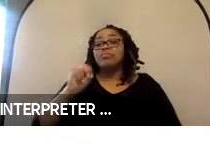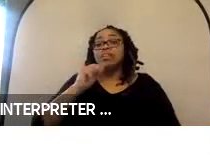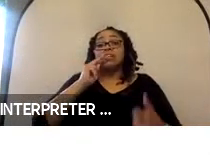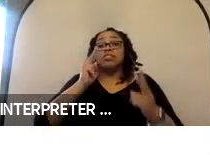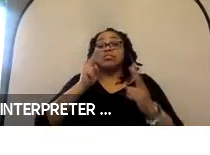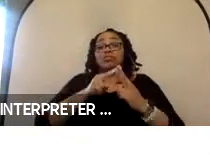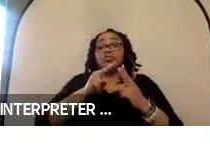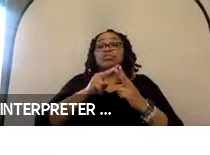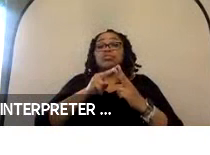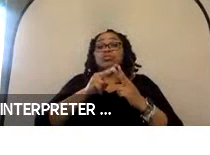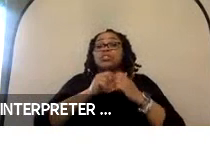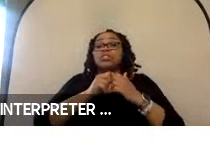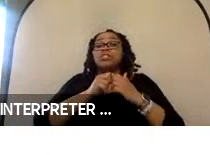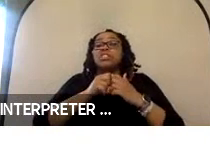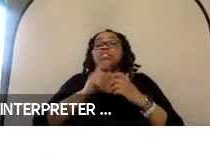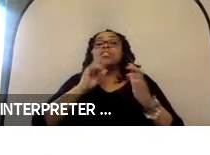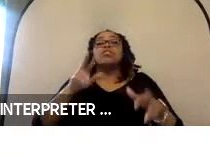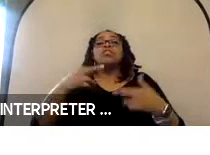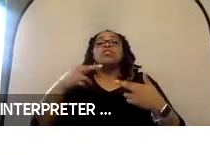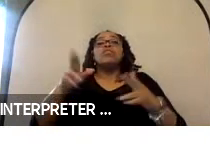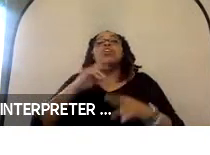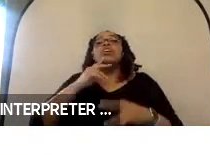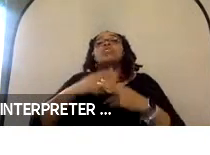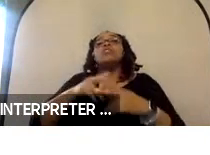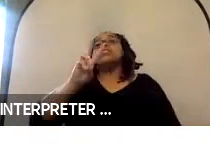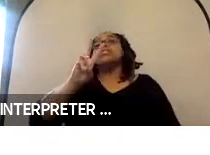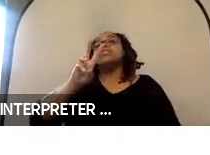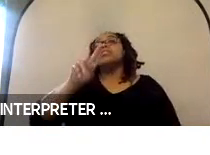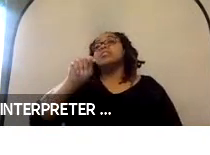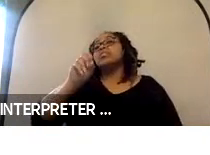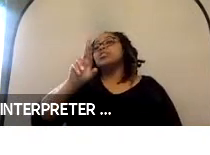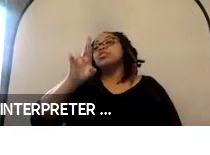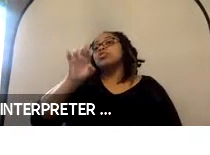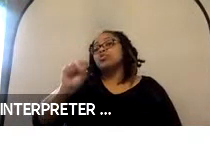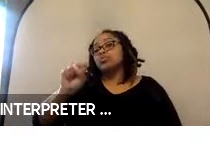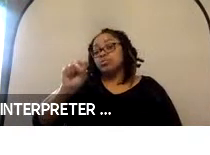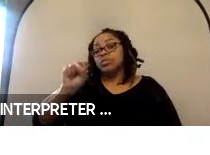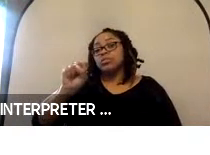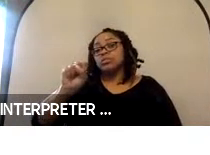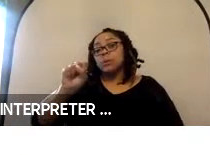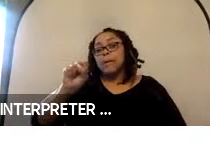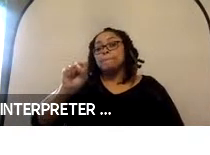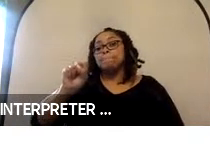together are often referred to as WTORS, for wheelchair tiedowns and occupant restraint